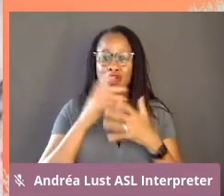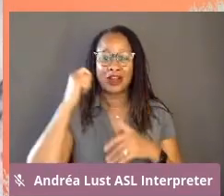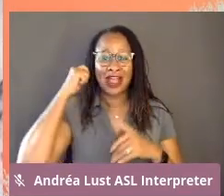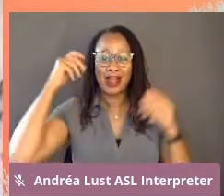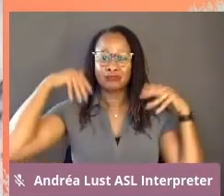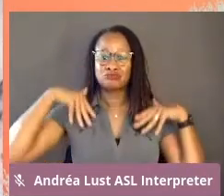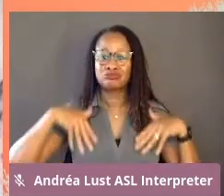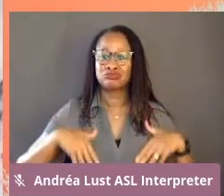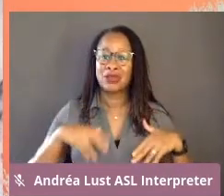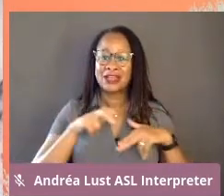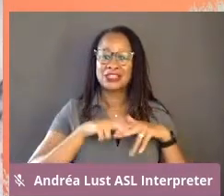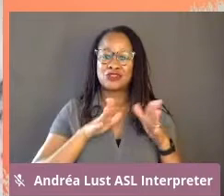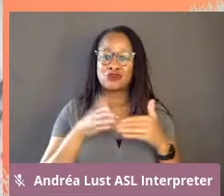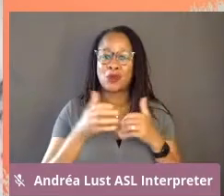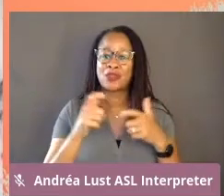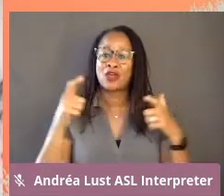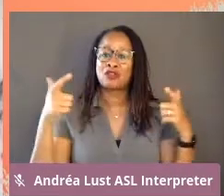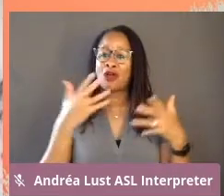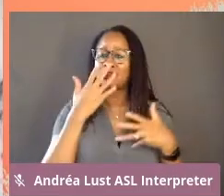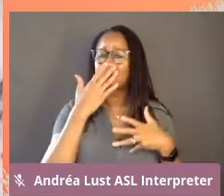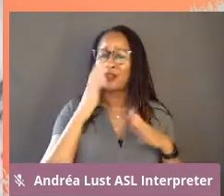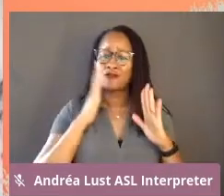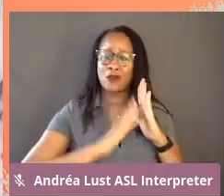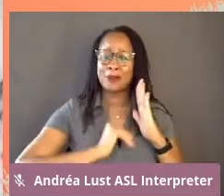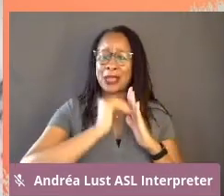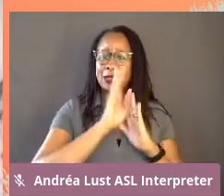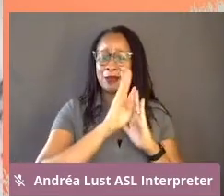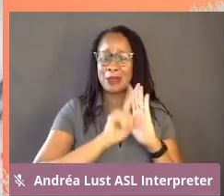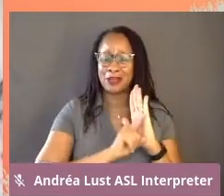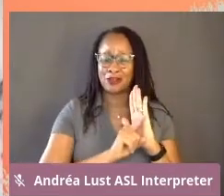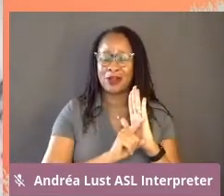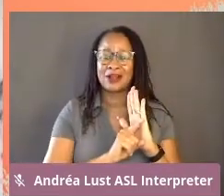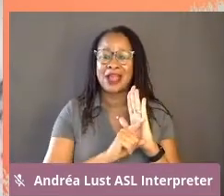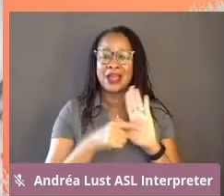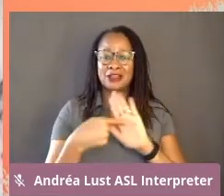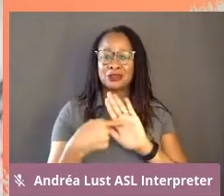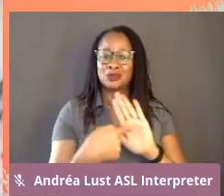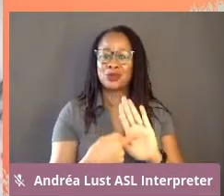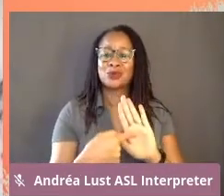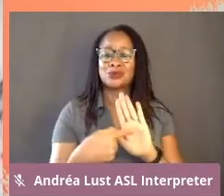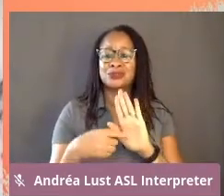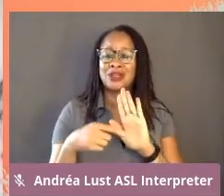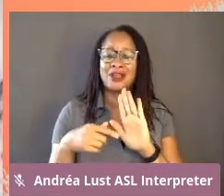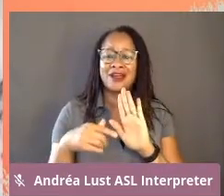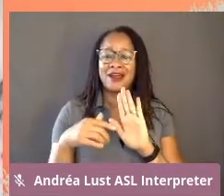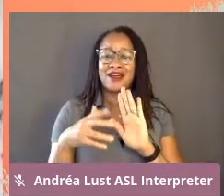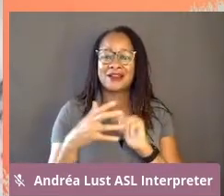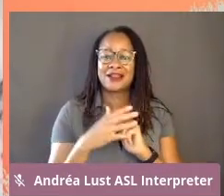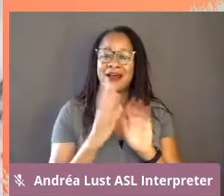with a large colorful painting in a background that depicts a line of people.